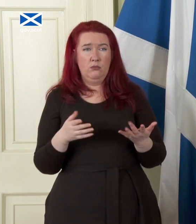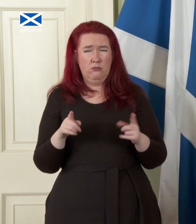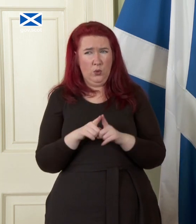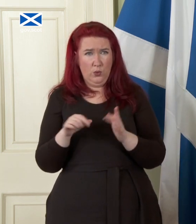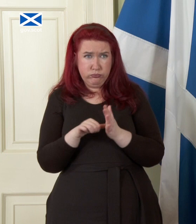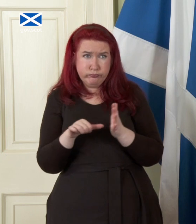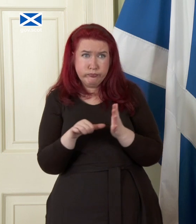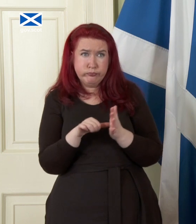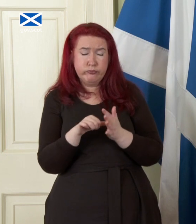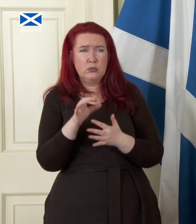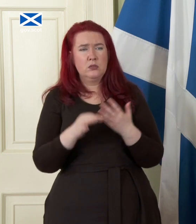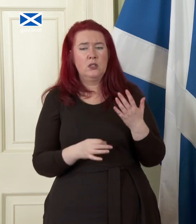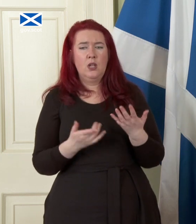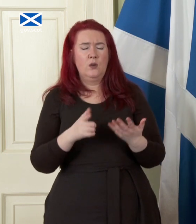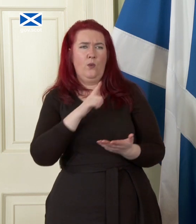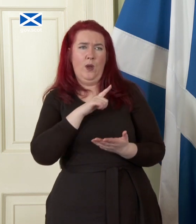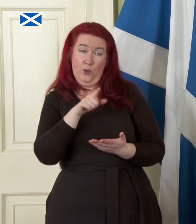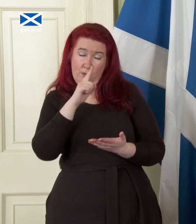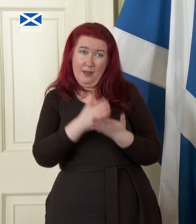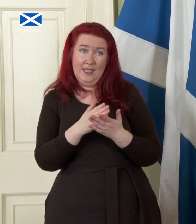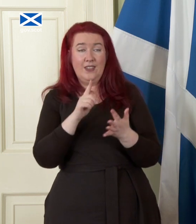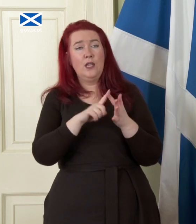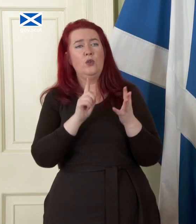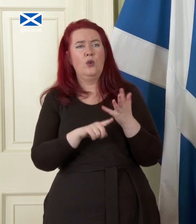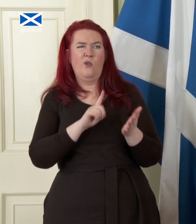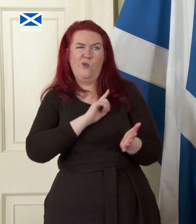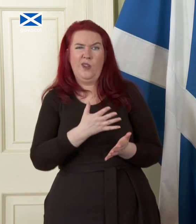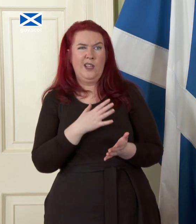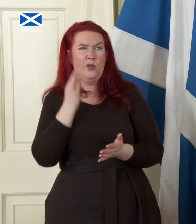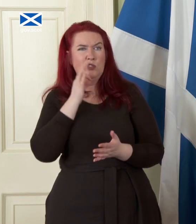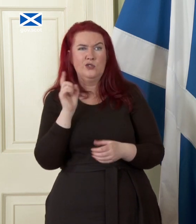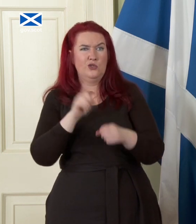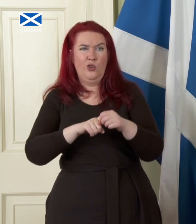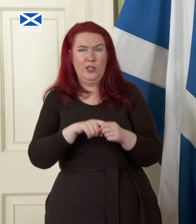why and you're clearly a big believer in the EU why not just join the Euro what is it about that